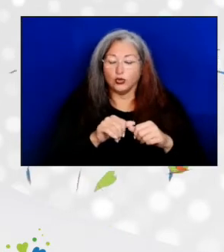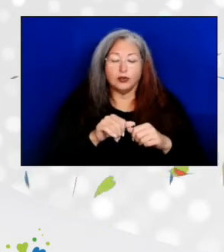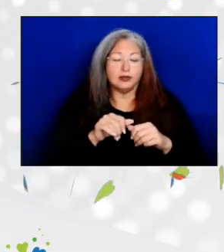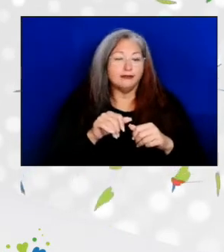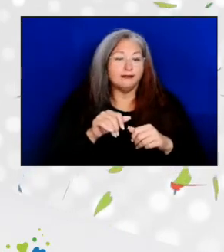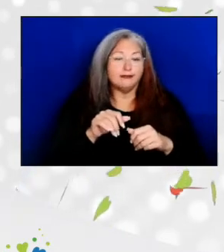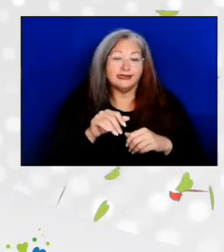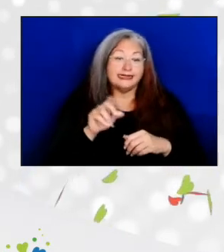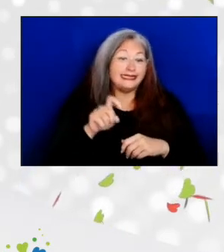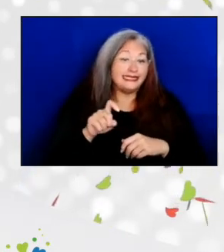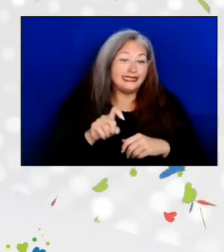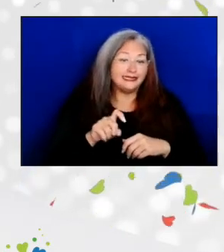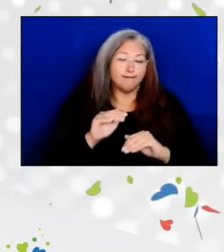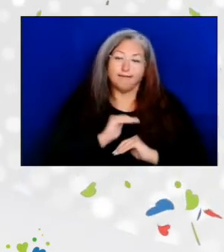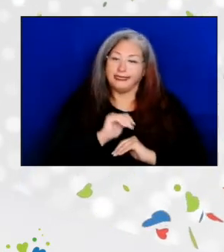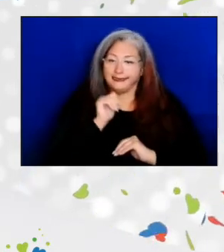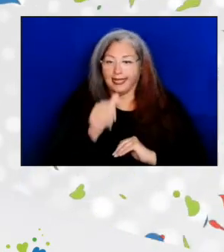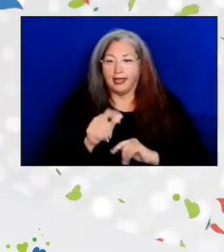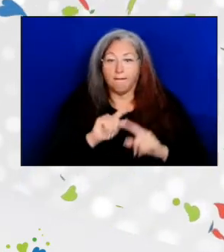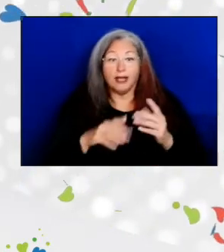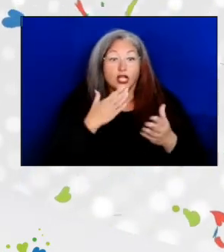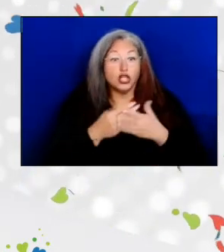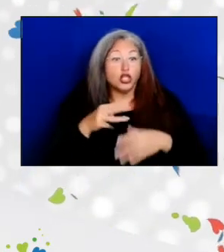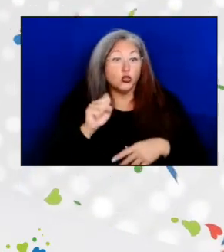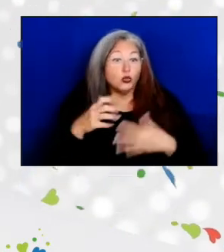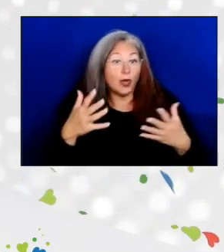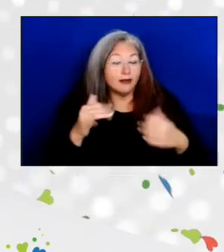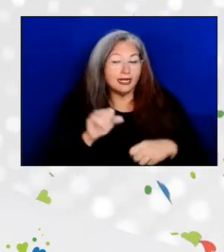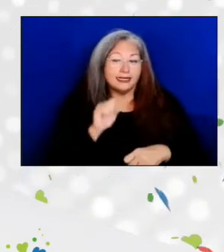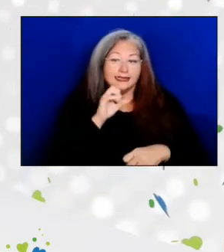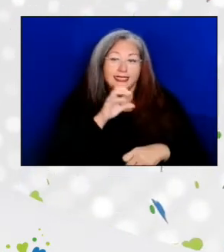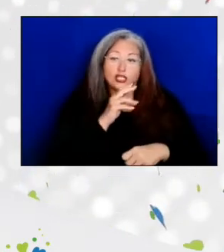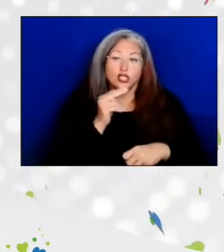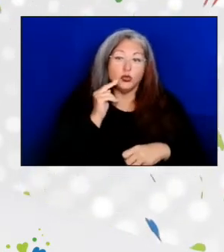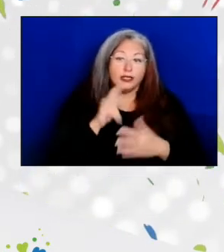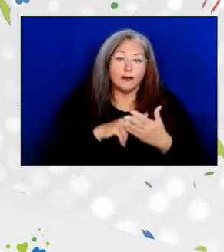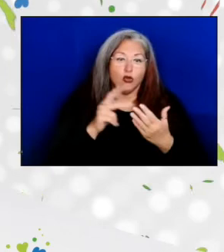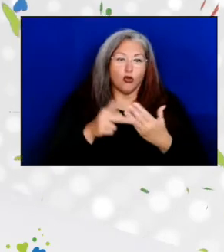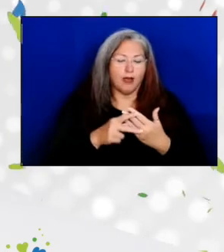And the good news, the Senior Nutrition Program is stronger than ever.